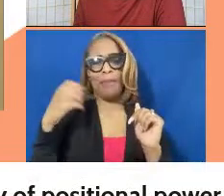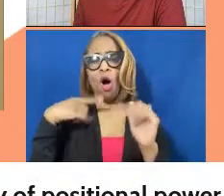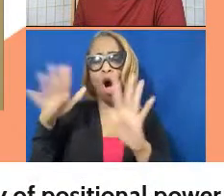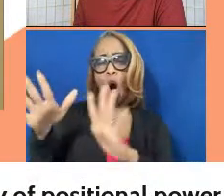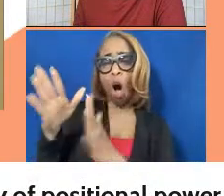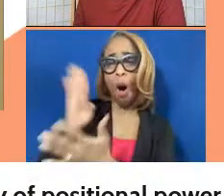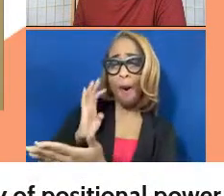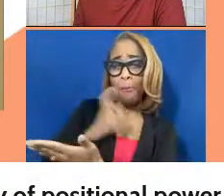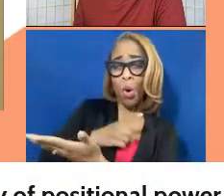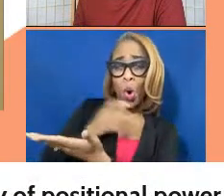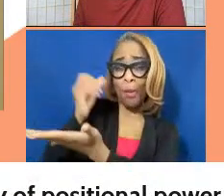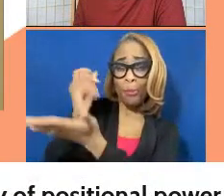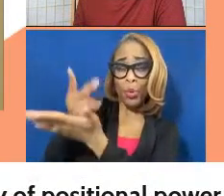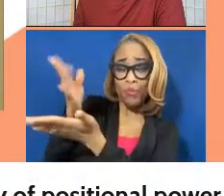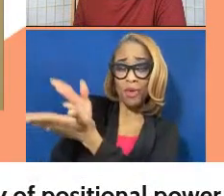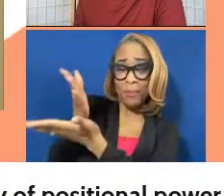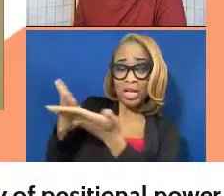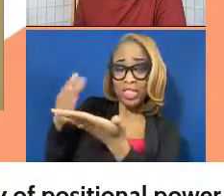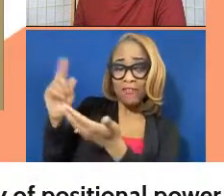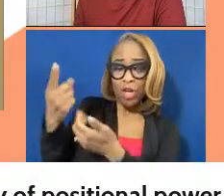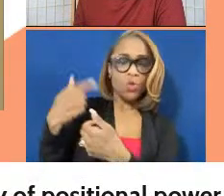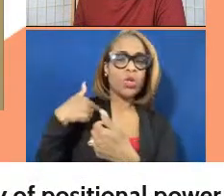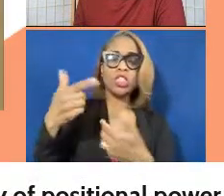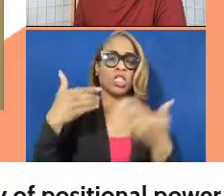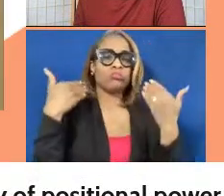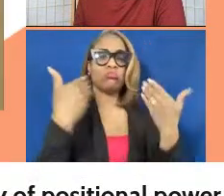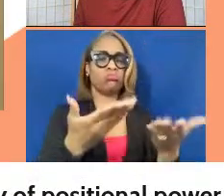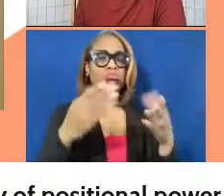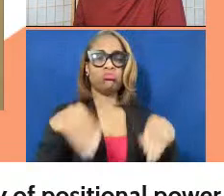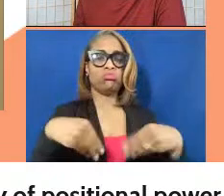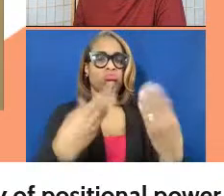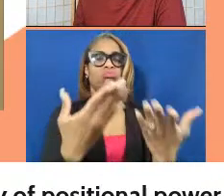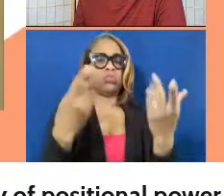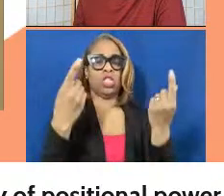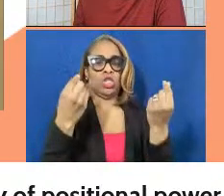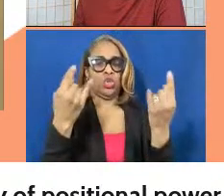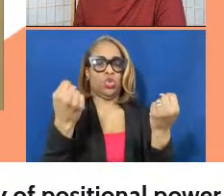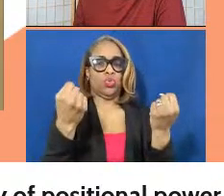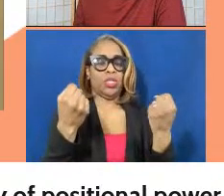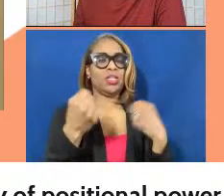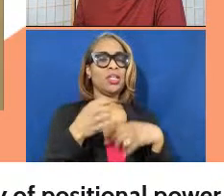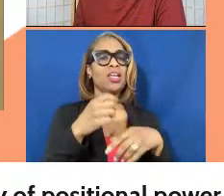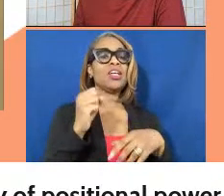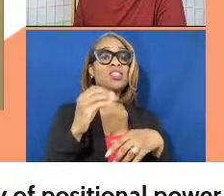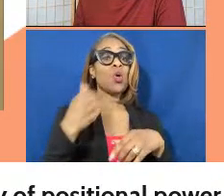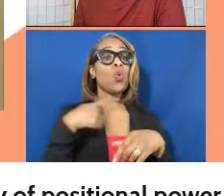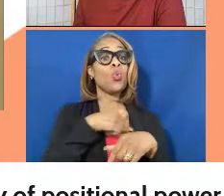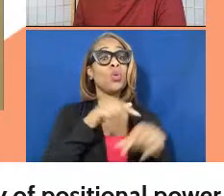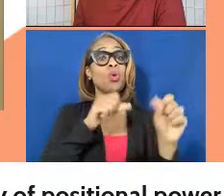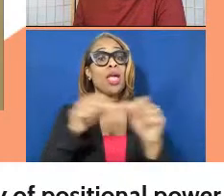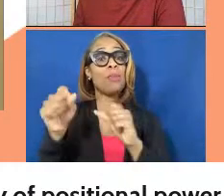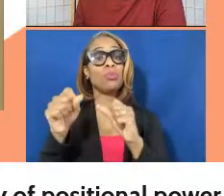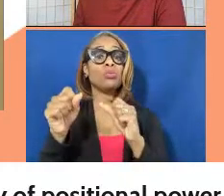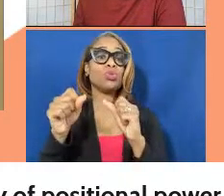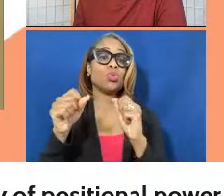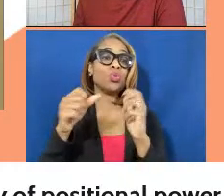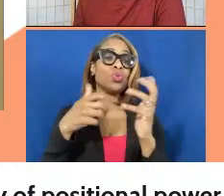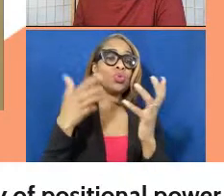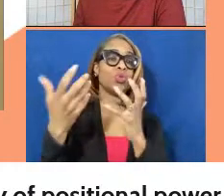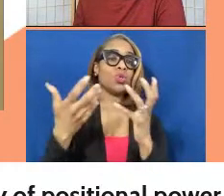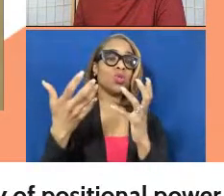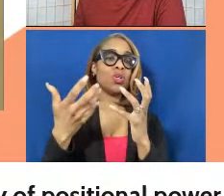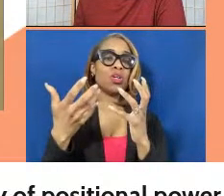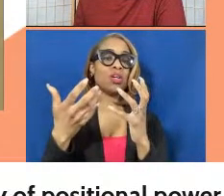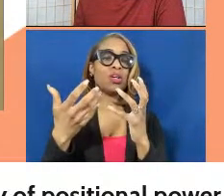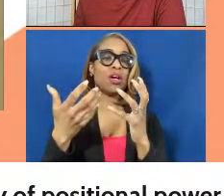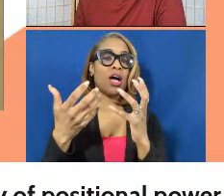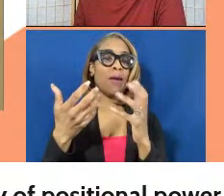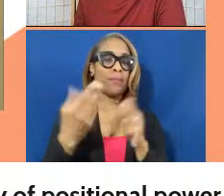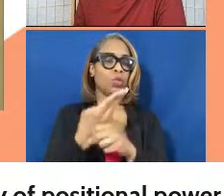budget." We just went and delivered care. That said, we were able to use a non-profit named Art